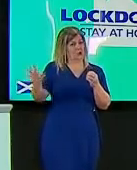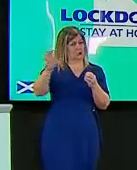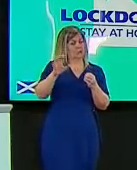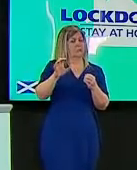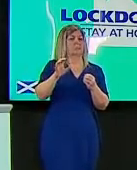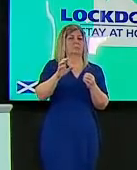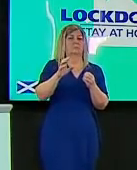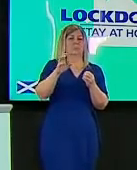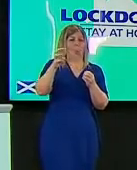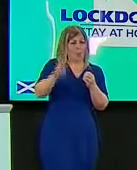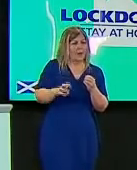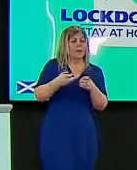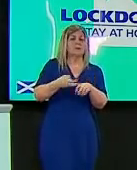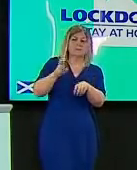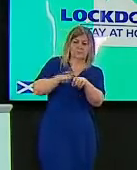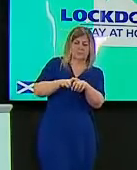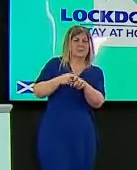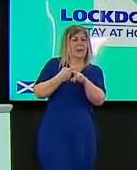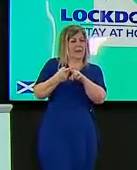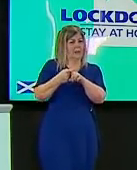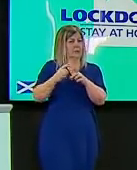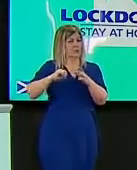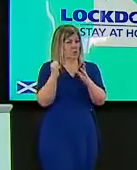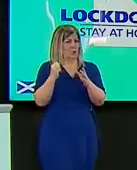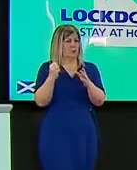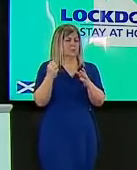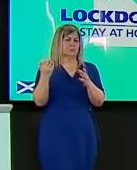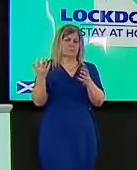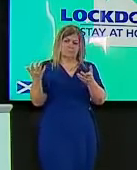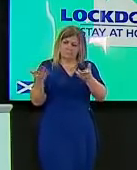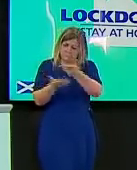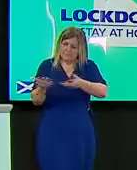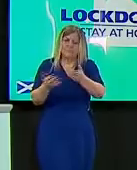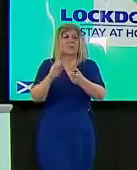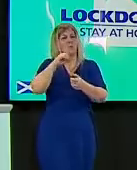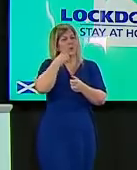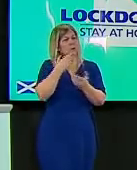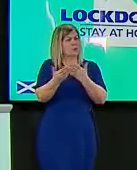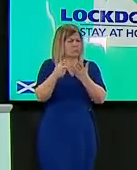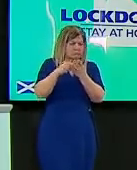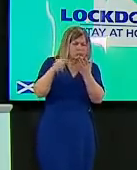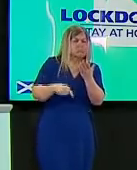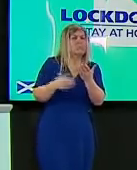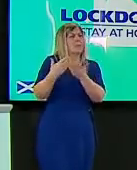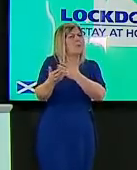tougher quarantine rules and also for dr smith on the contact tracing going around